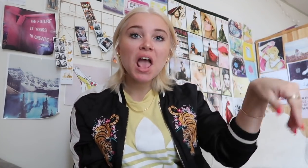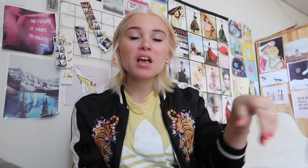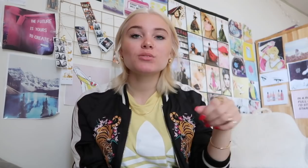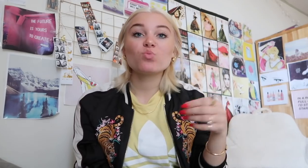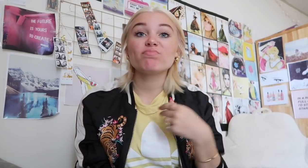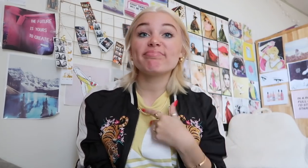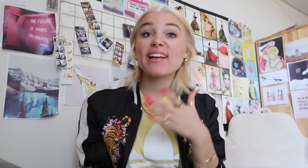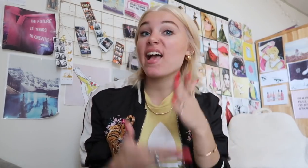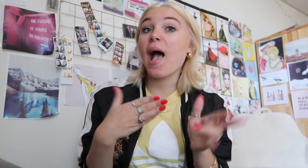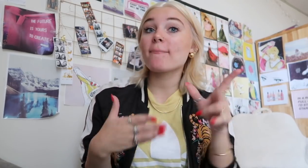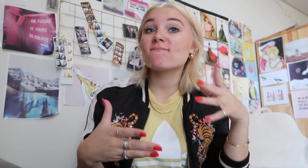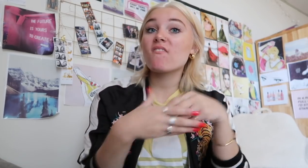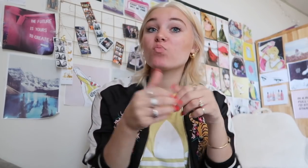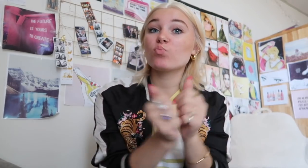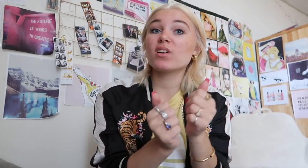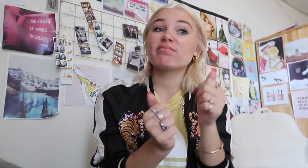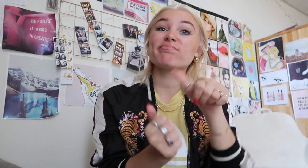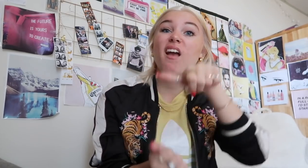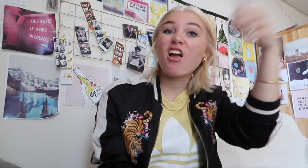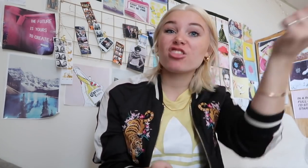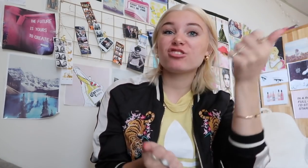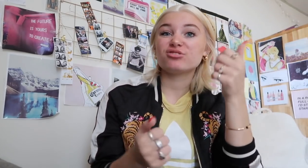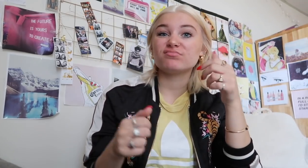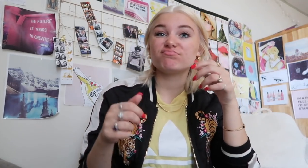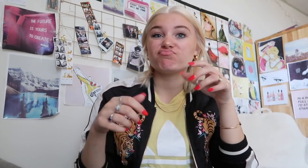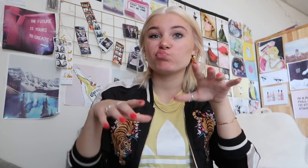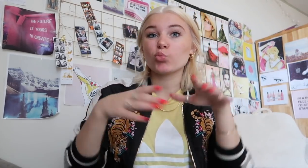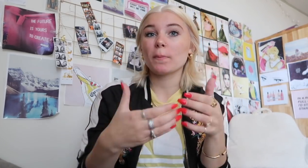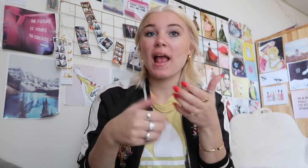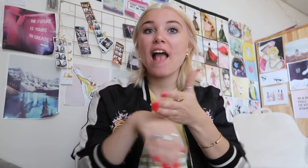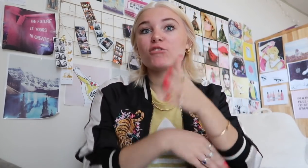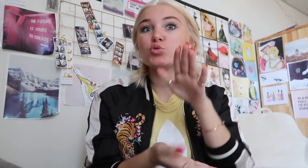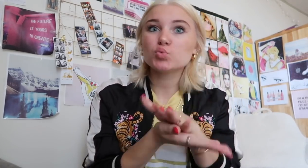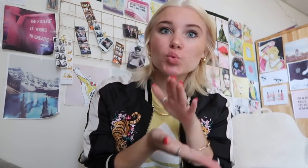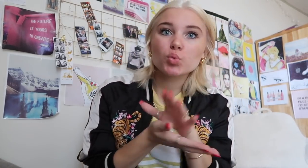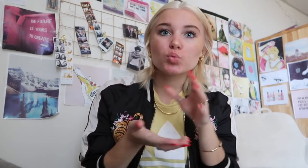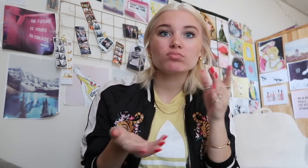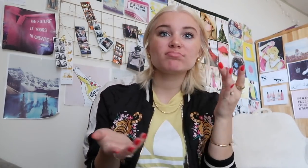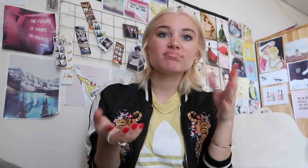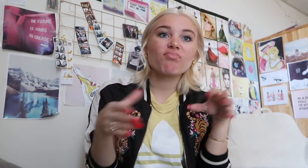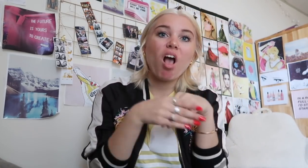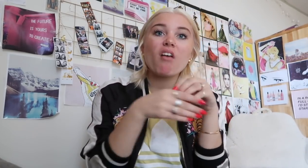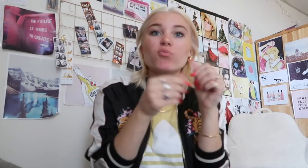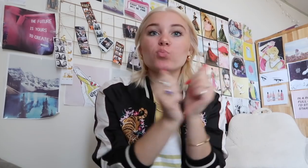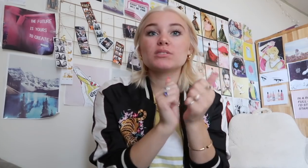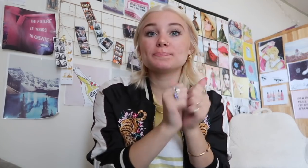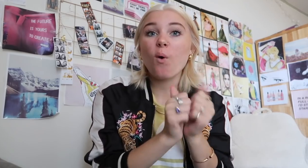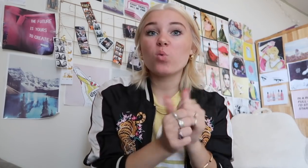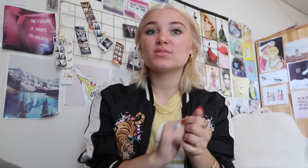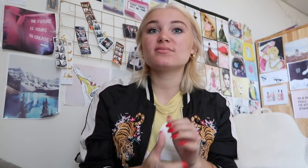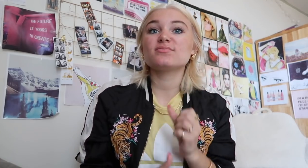so yeah I ended up joining the other league that occurs after school activities